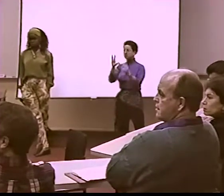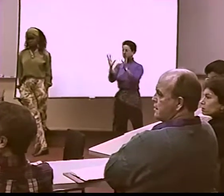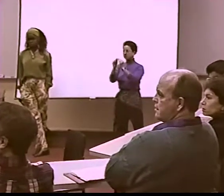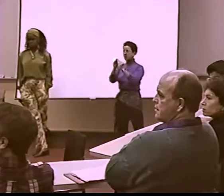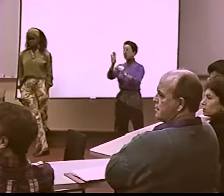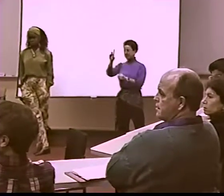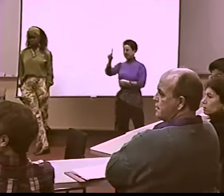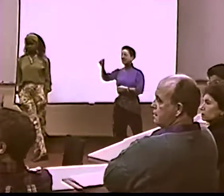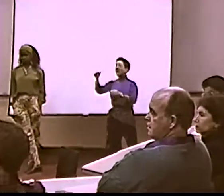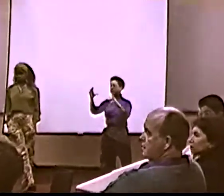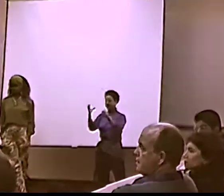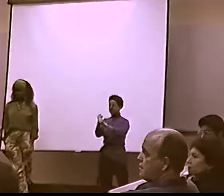OK. THIS IS IT.